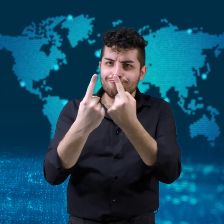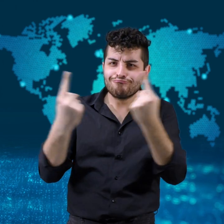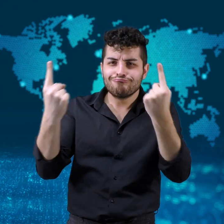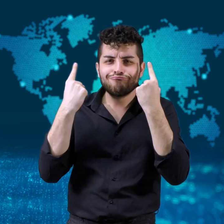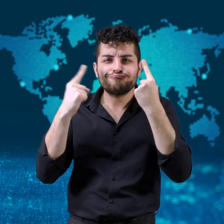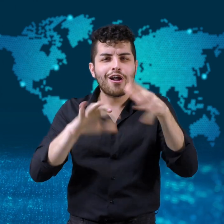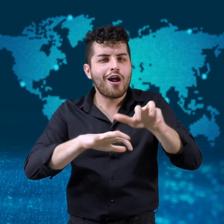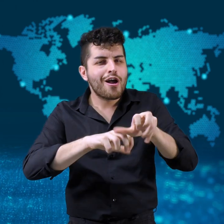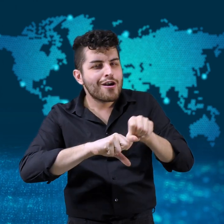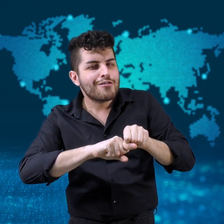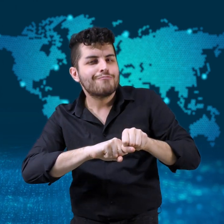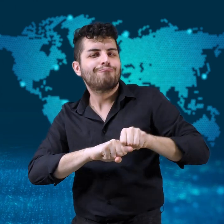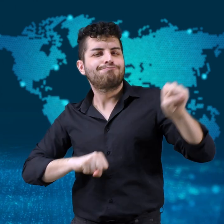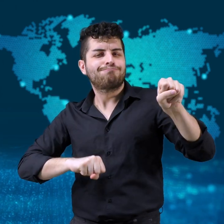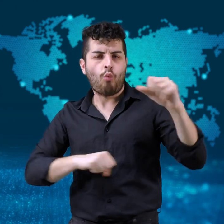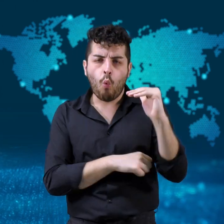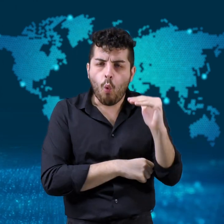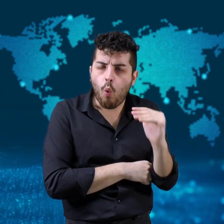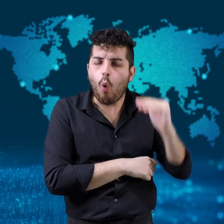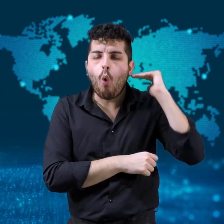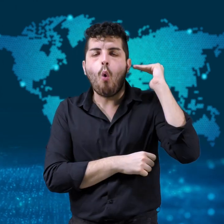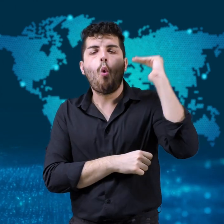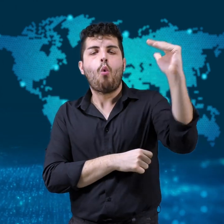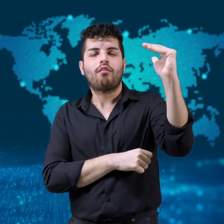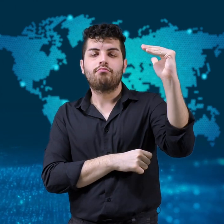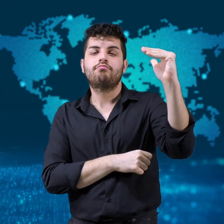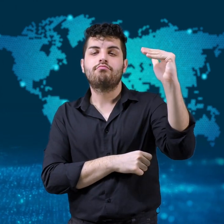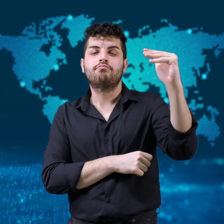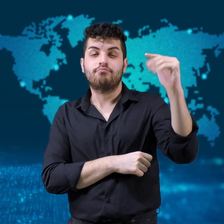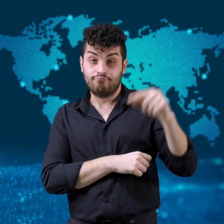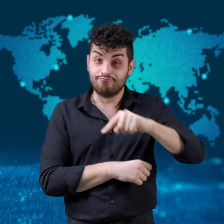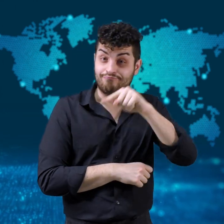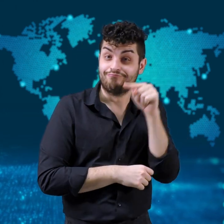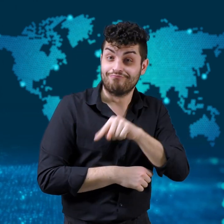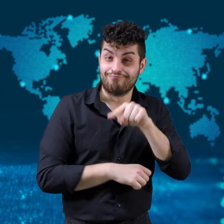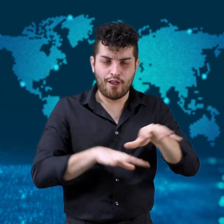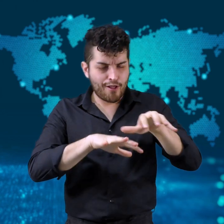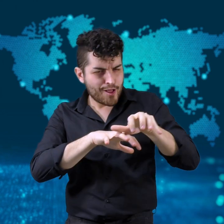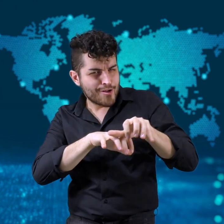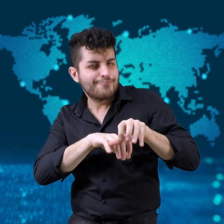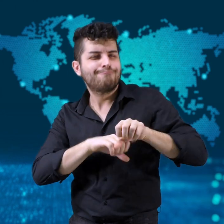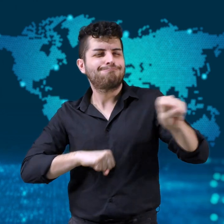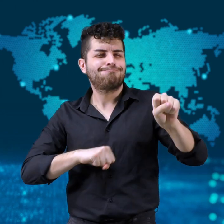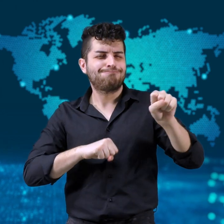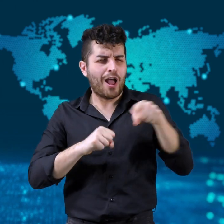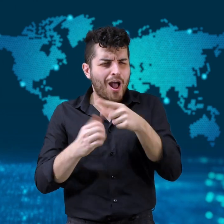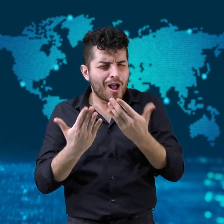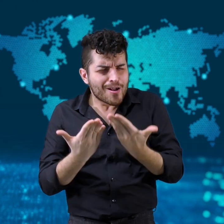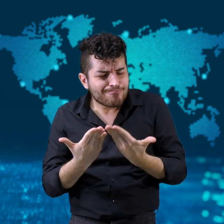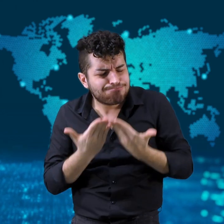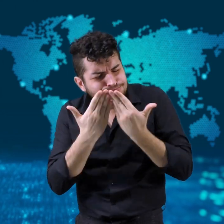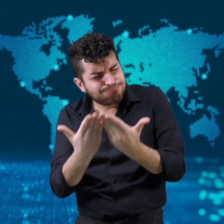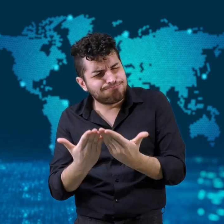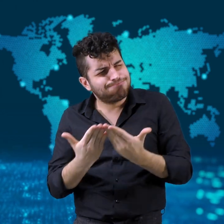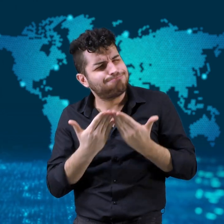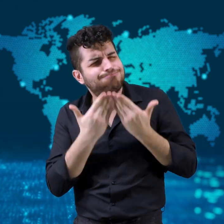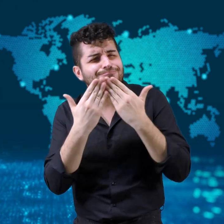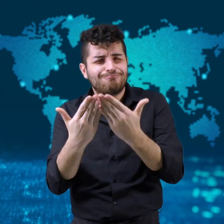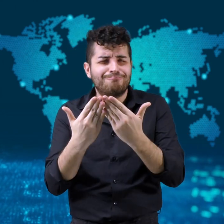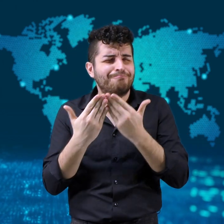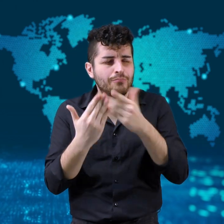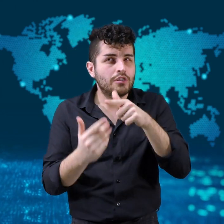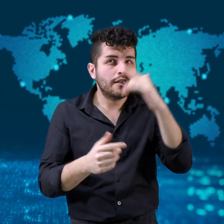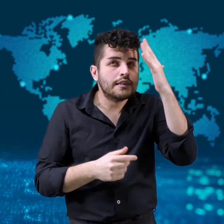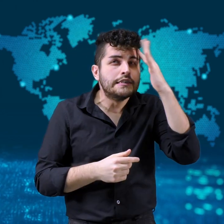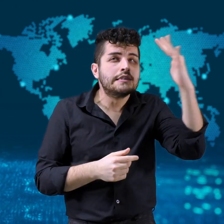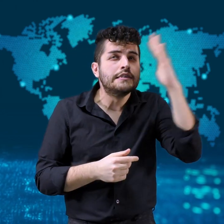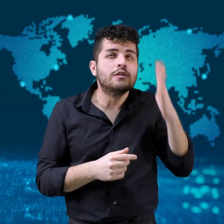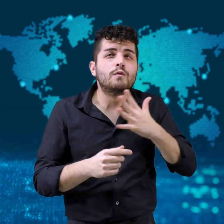He enlisted in the Navy instead of completing his education,